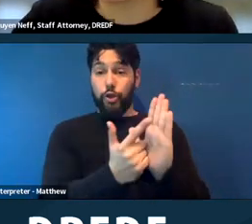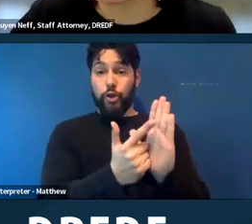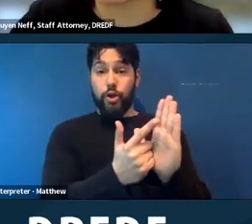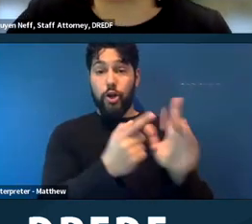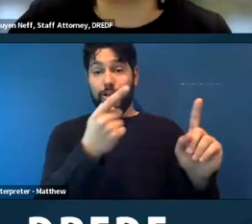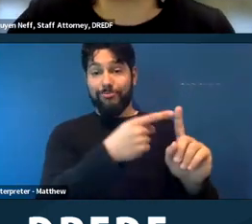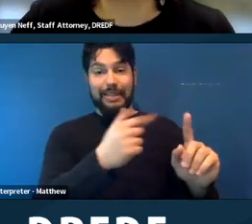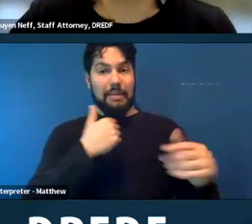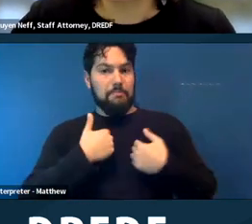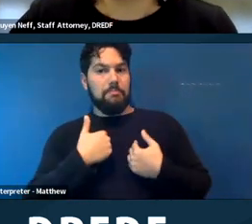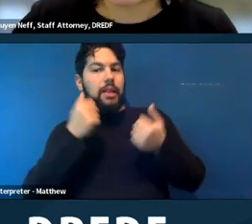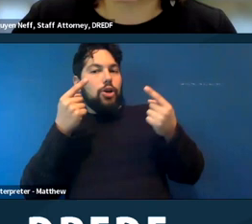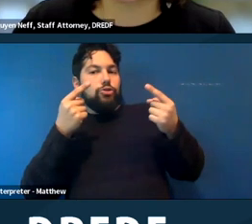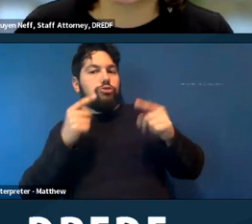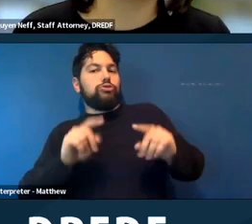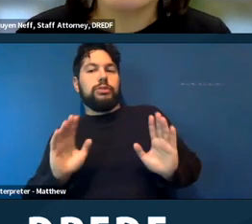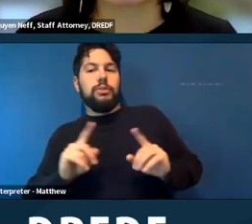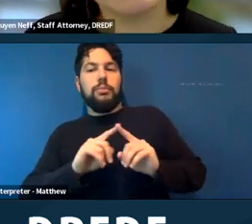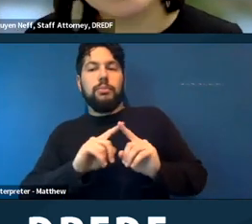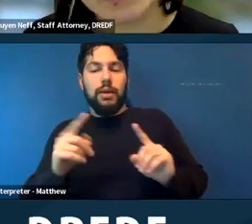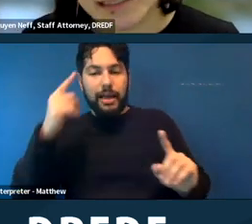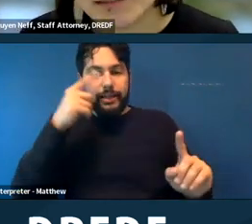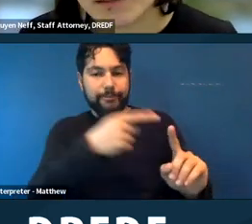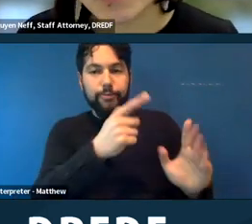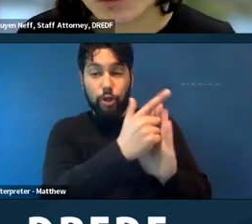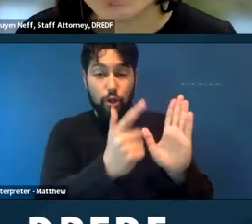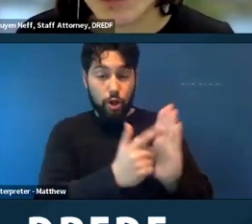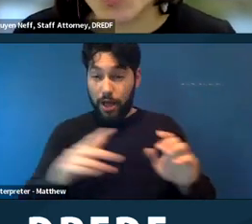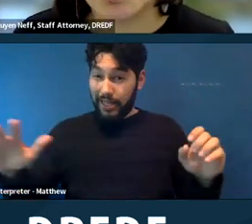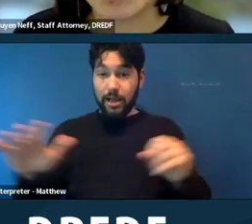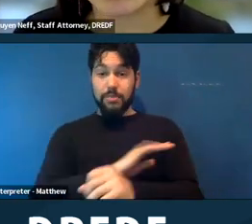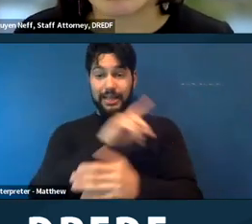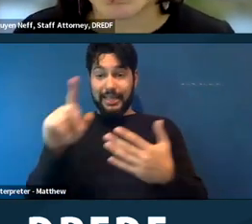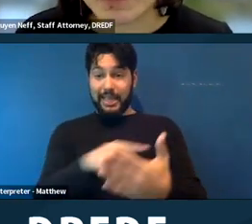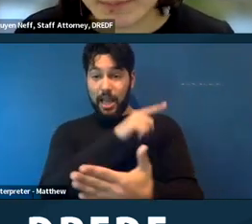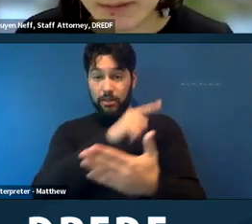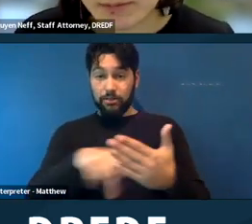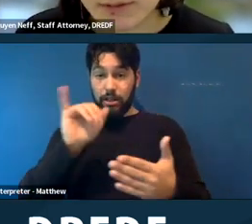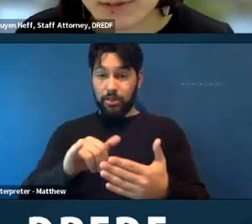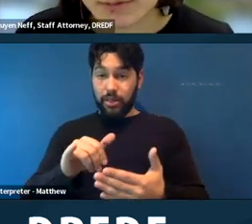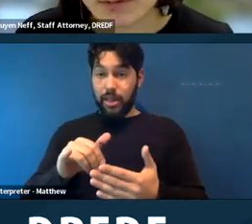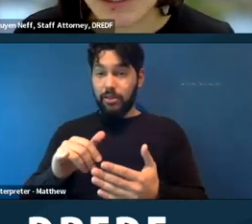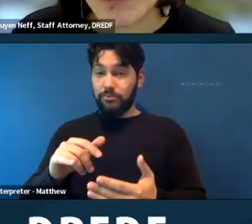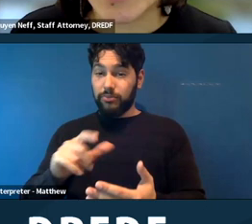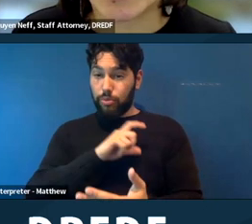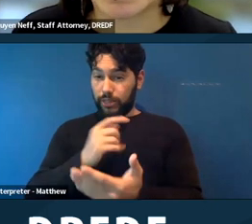but I think completely cancelling a sweep would probably be unreasonable.